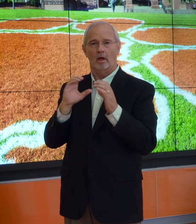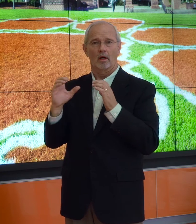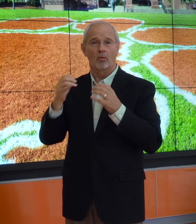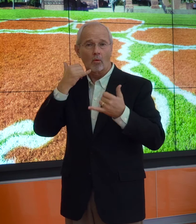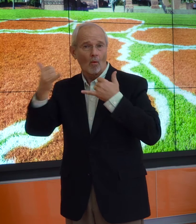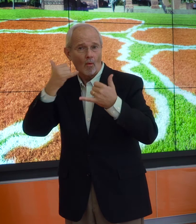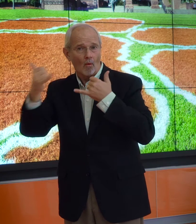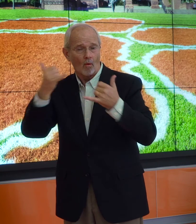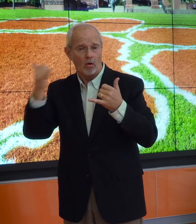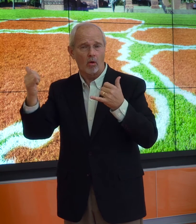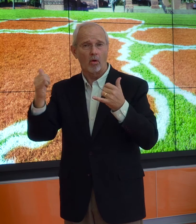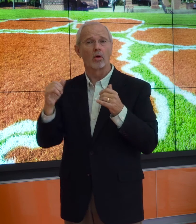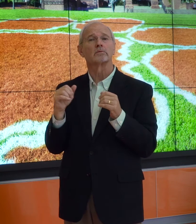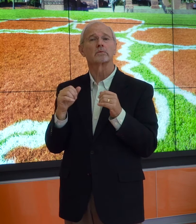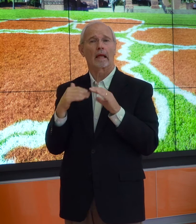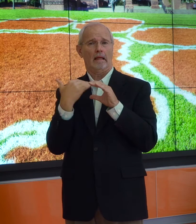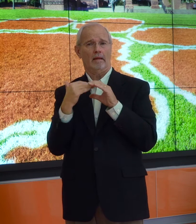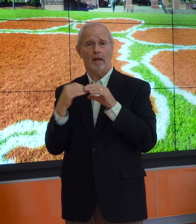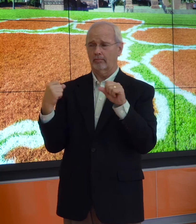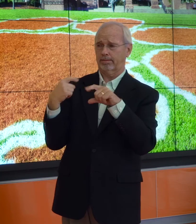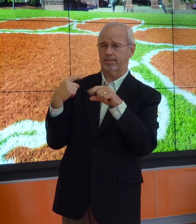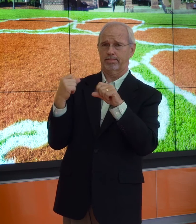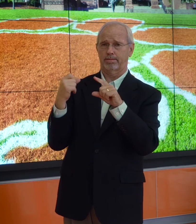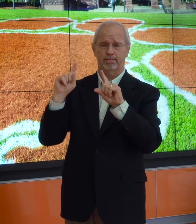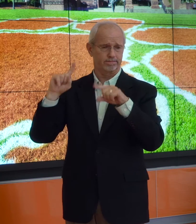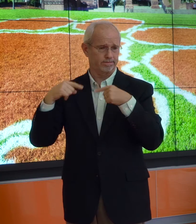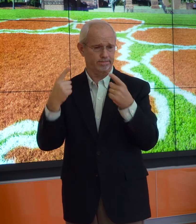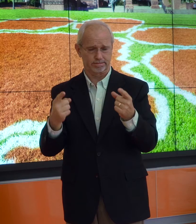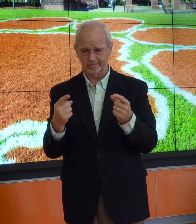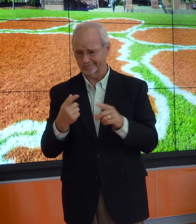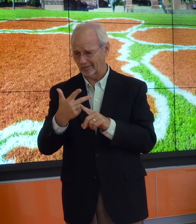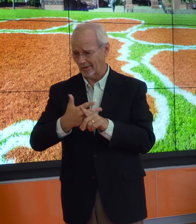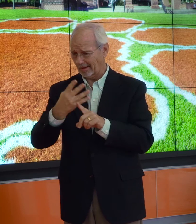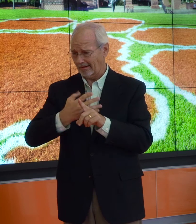We communicated by phone and email for 3 to 5 months.